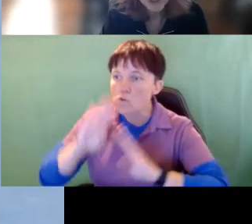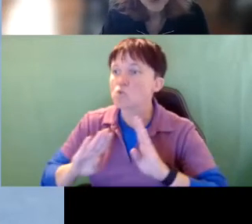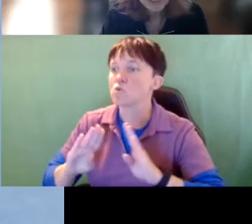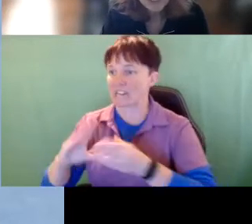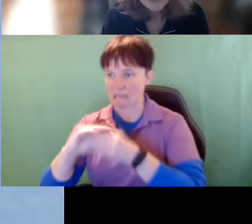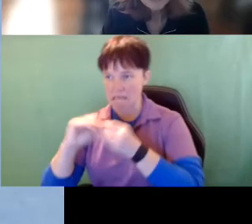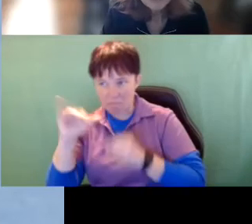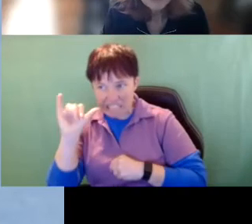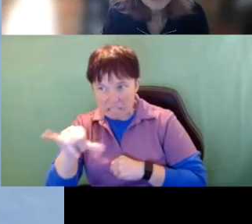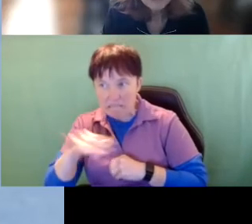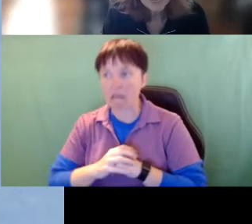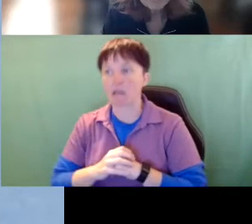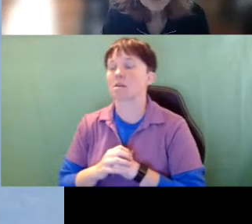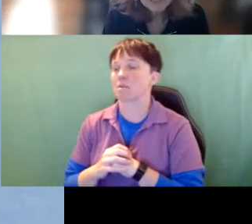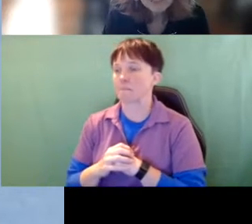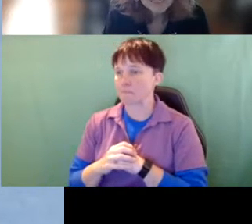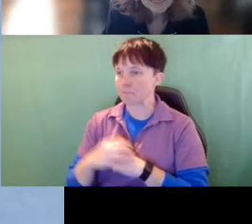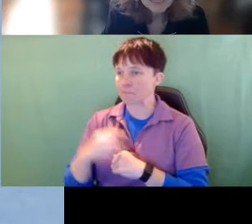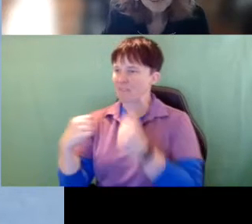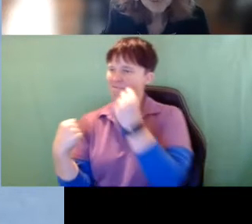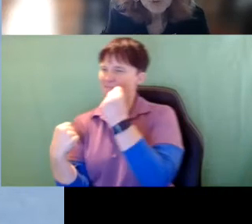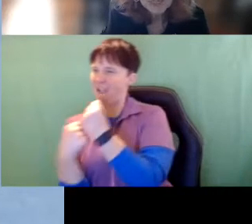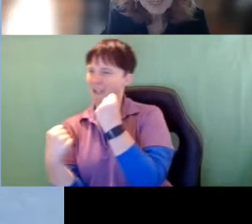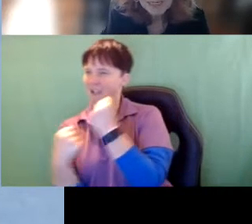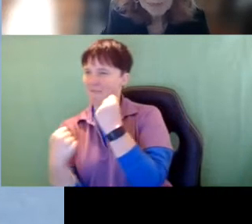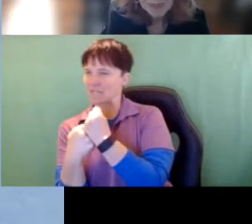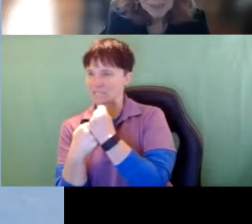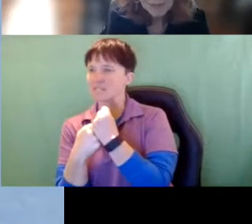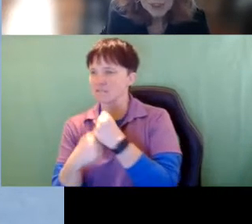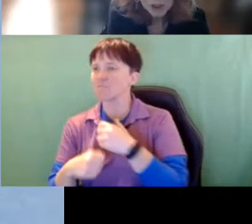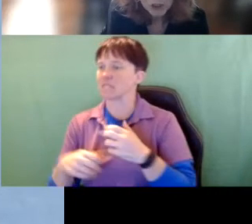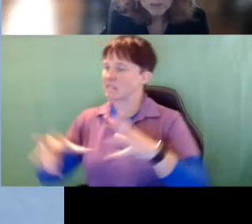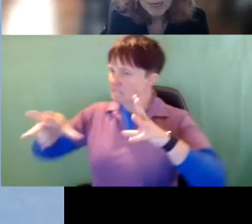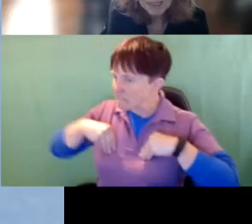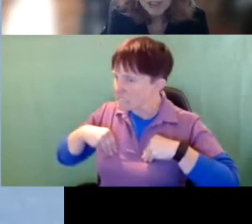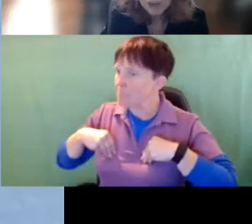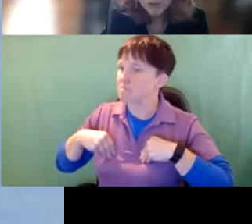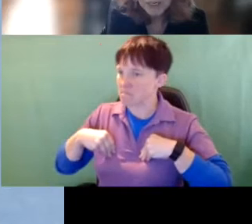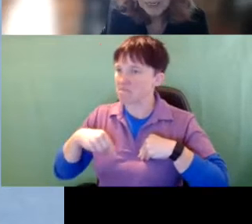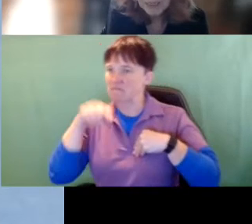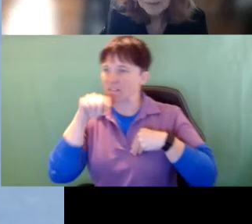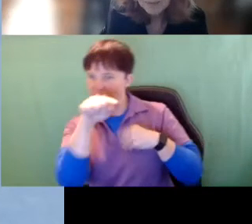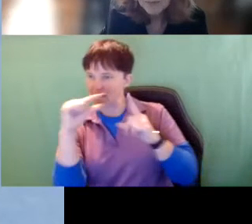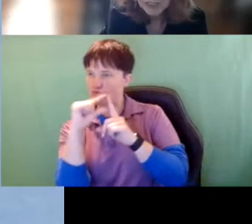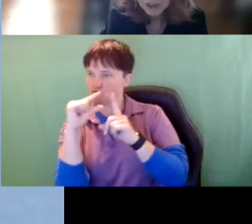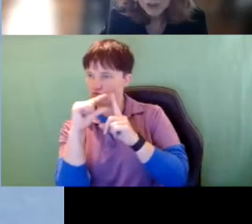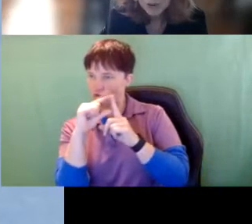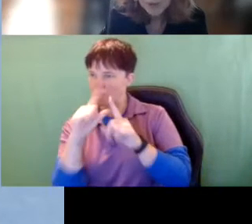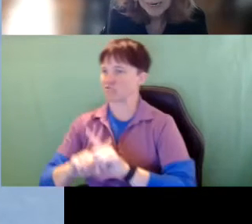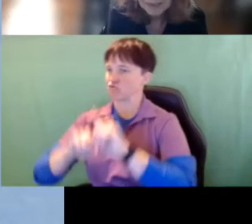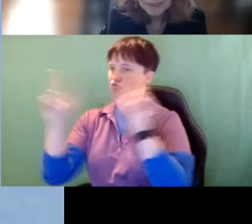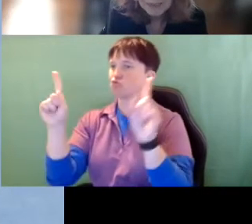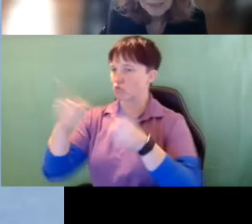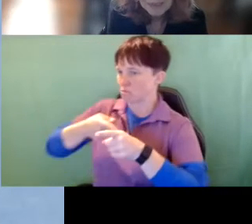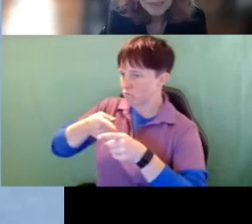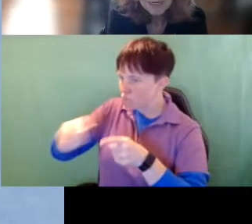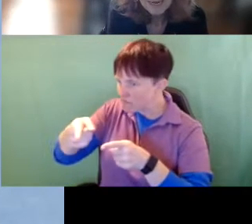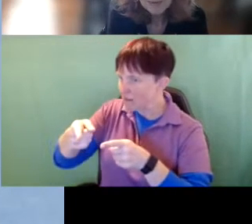So the advocacy is promote the acceptance of the term as a unique professional and practice